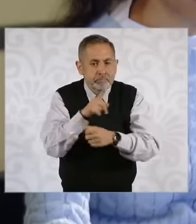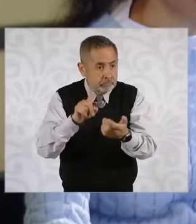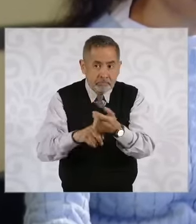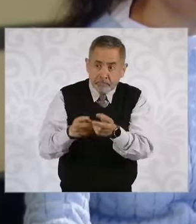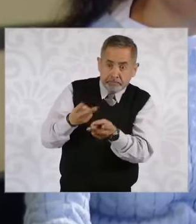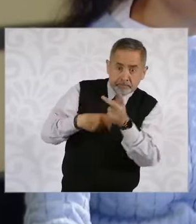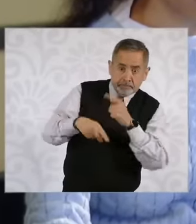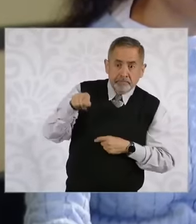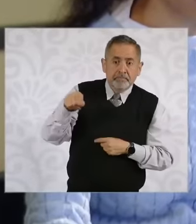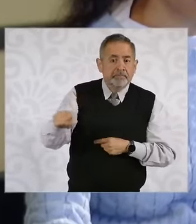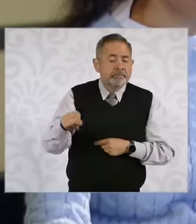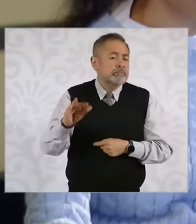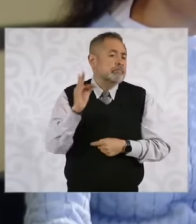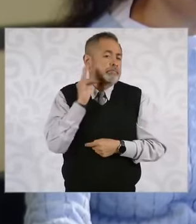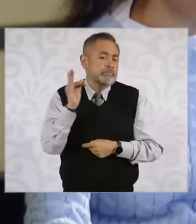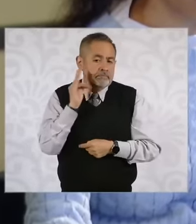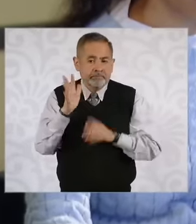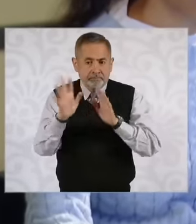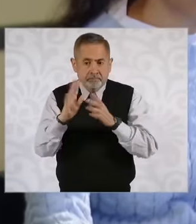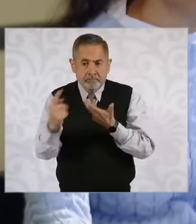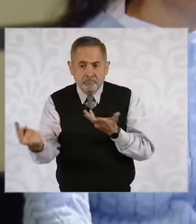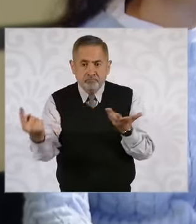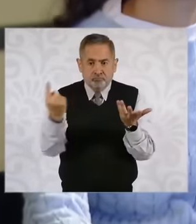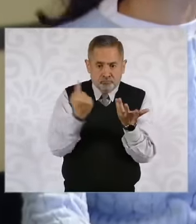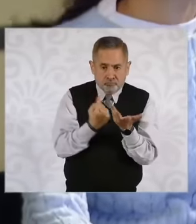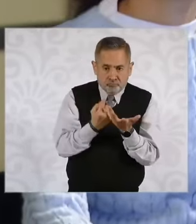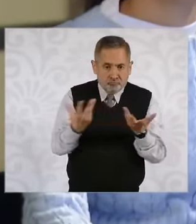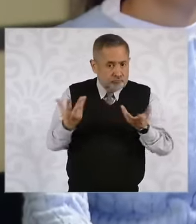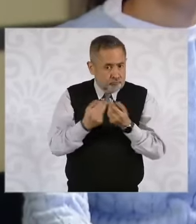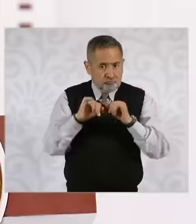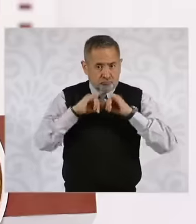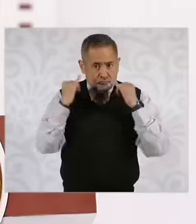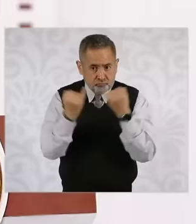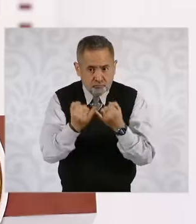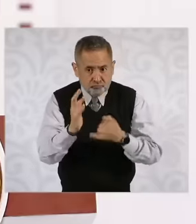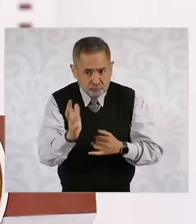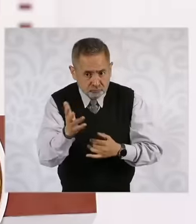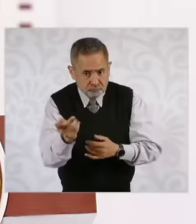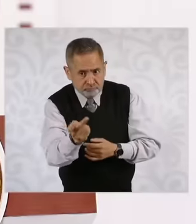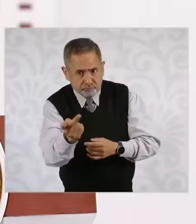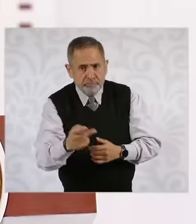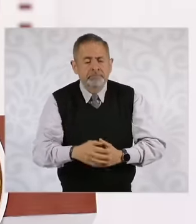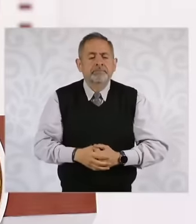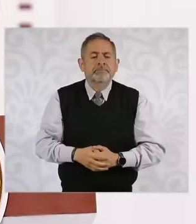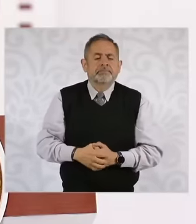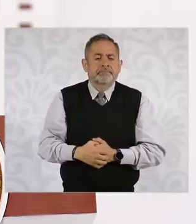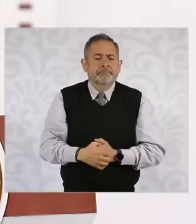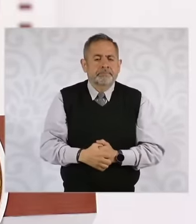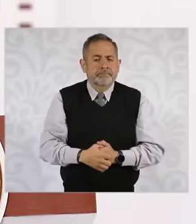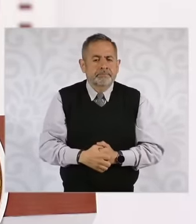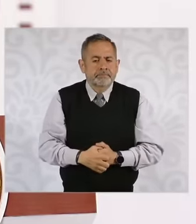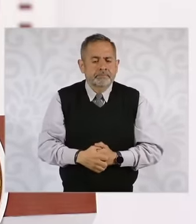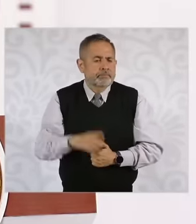these meetings, that would be my first question. Yes, there is a representative of the attorney general's office